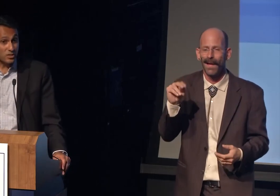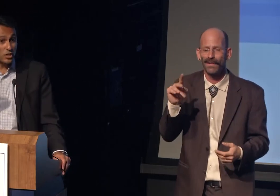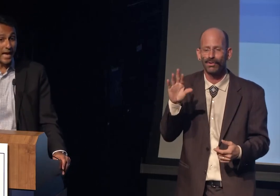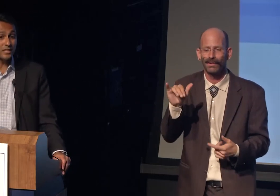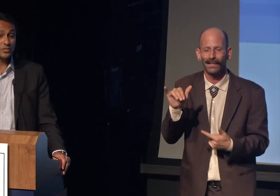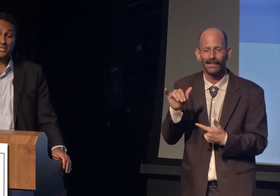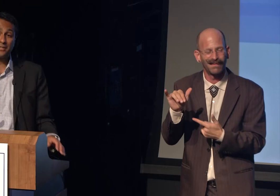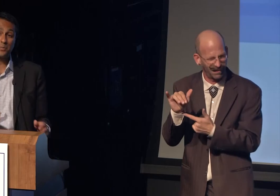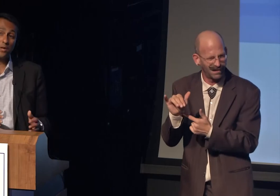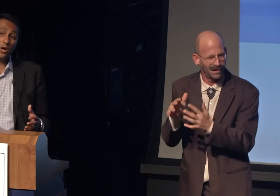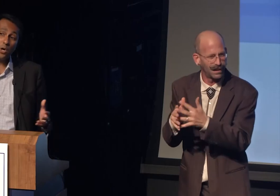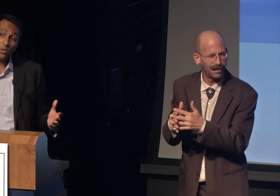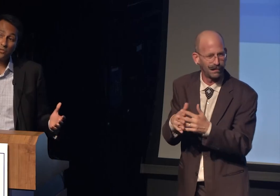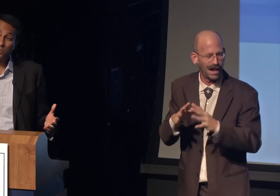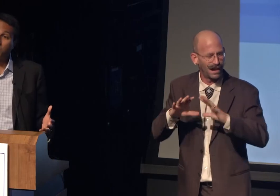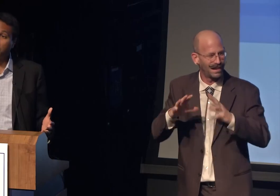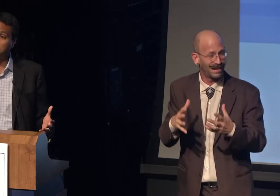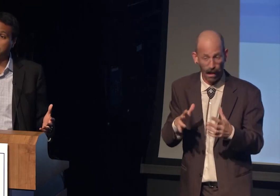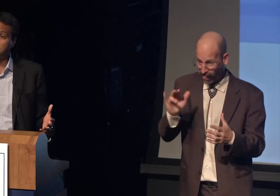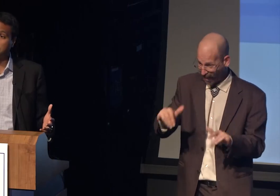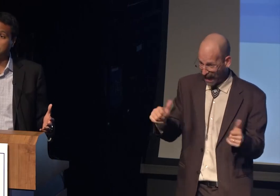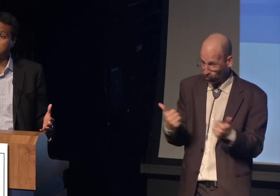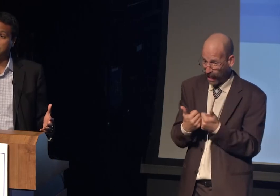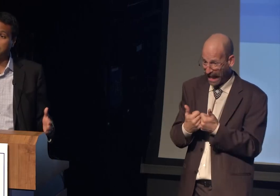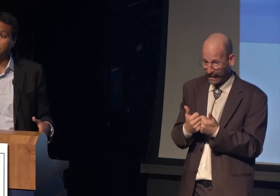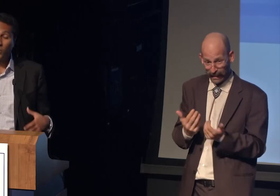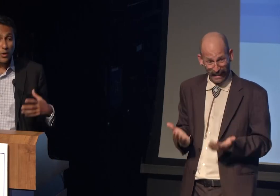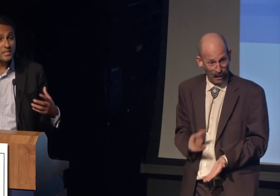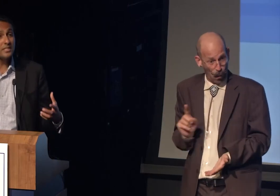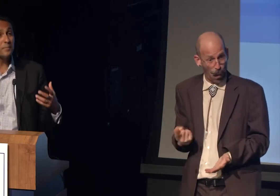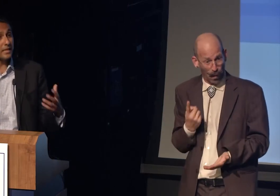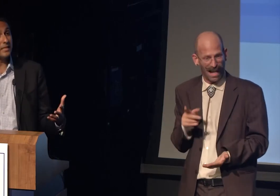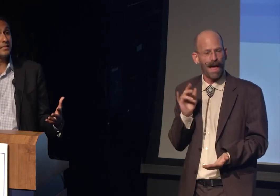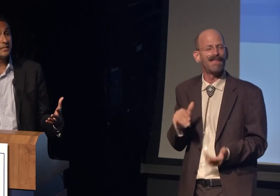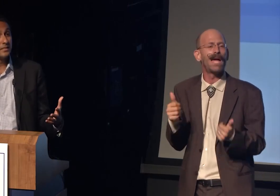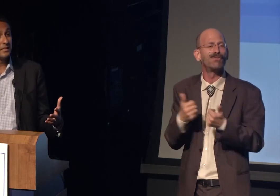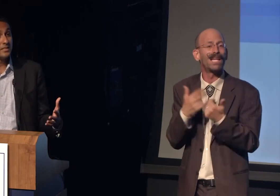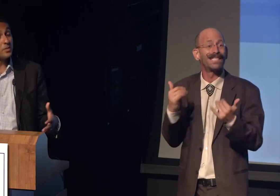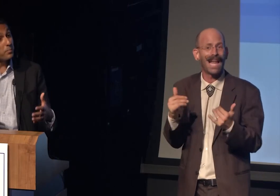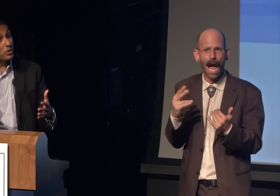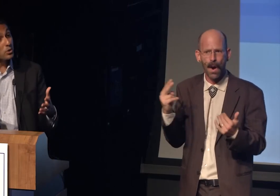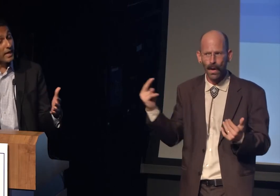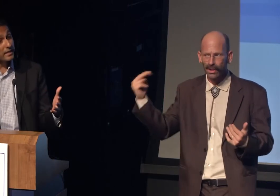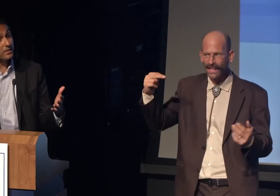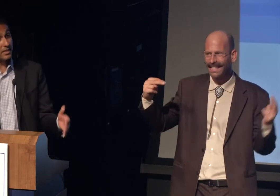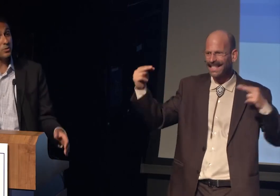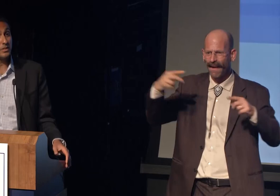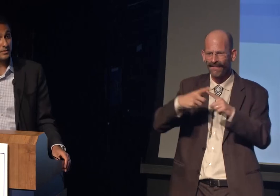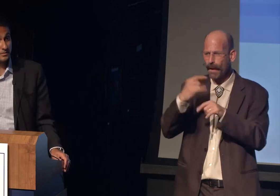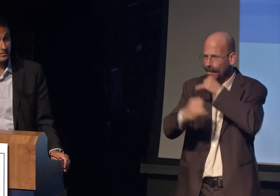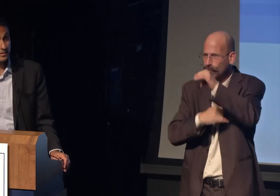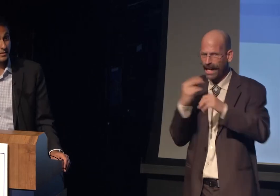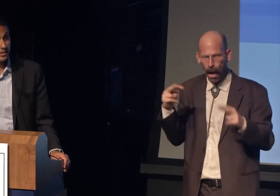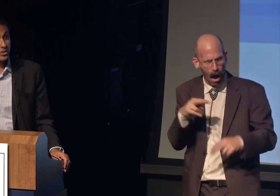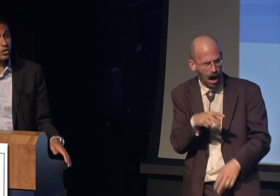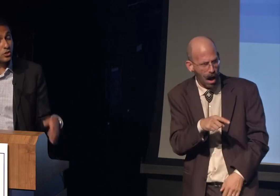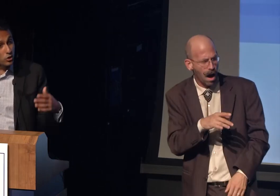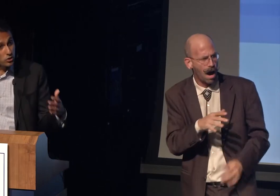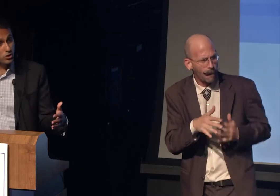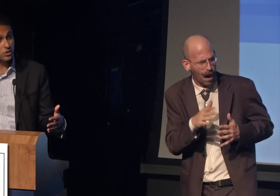And that challenge is now spread all over the world. What does it mean to build that cathedral?